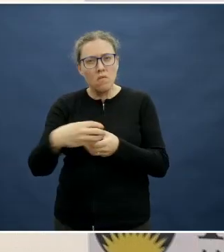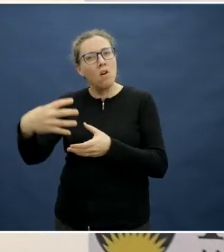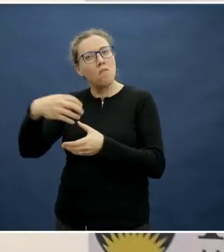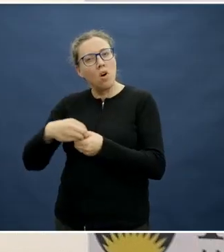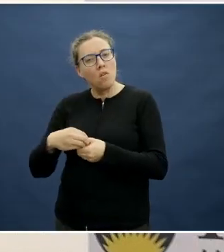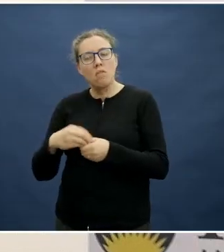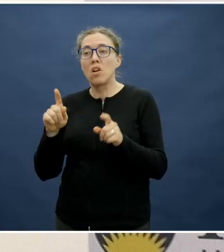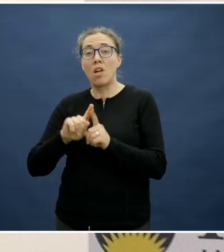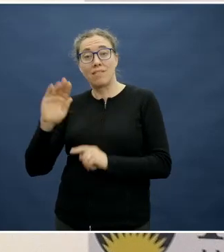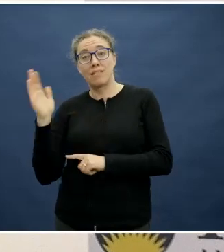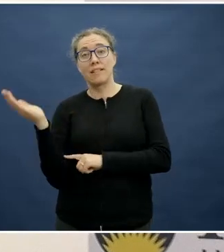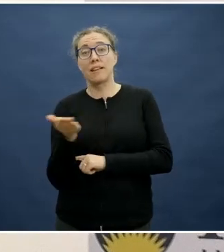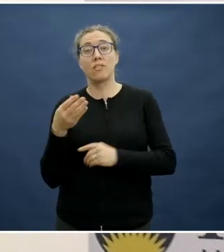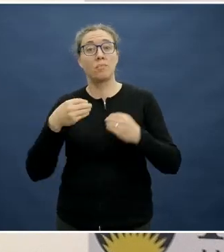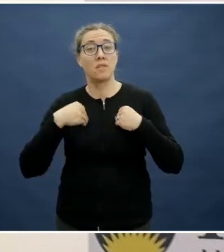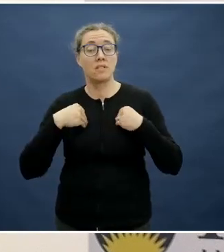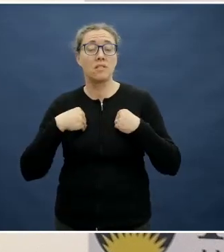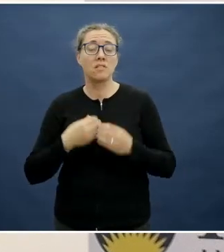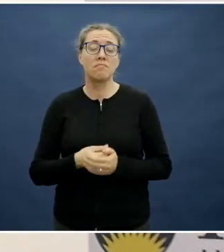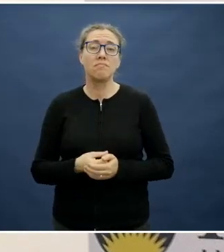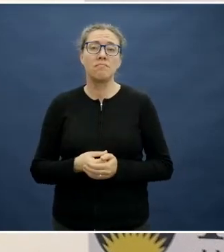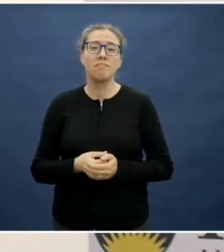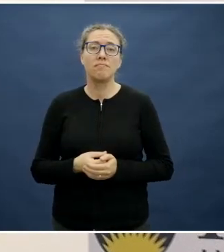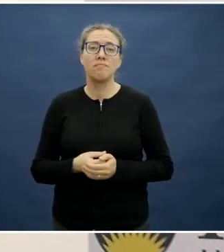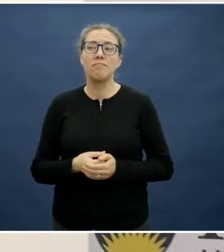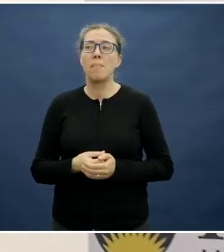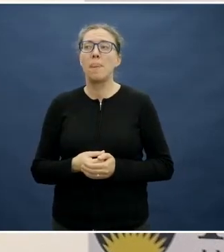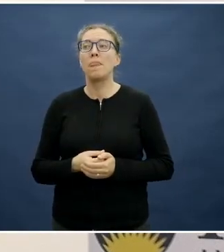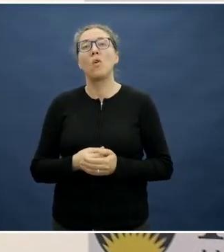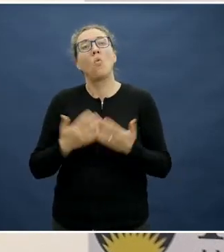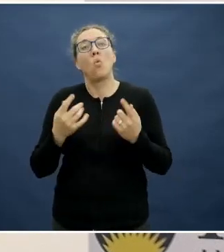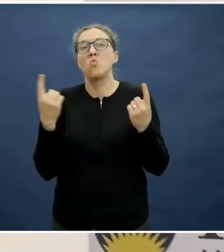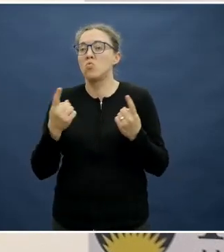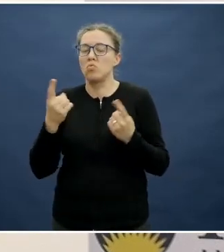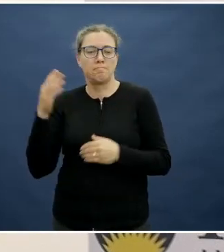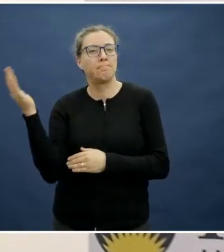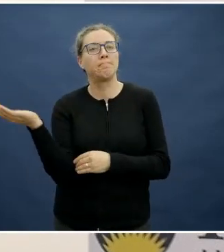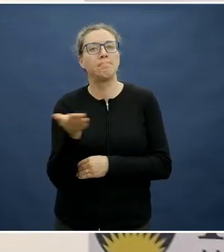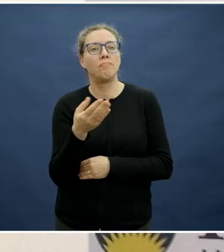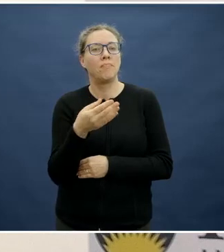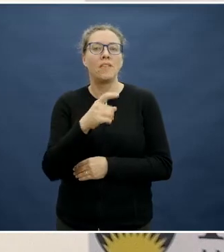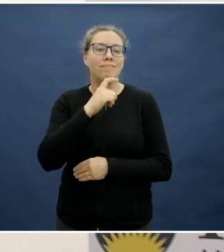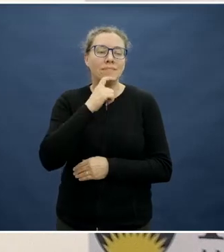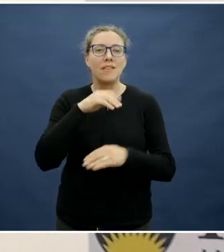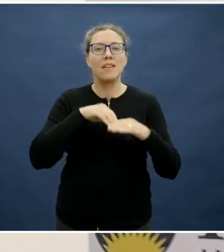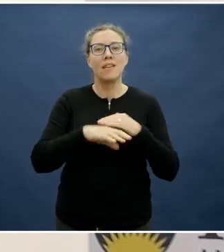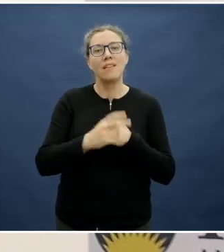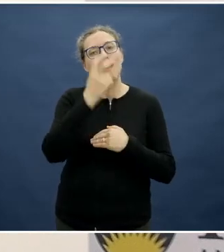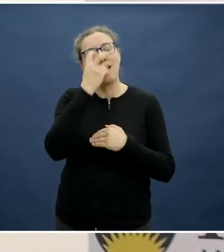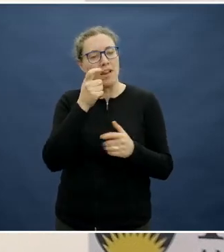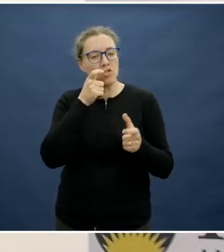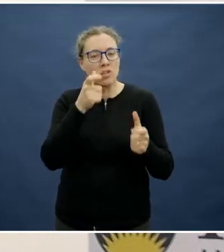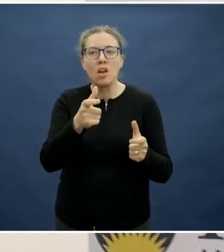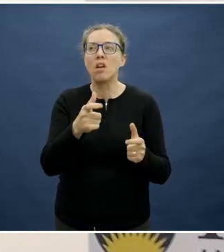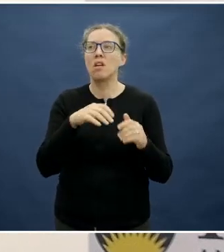for example, or we provide meals in aged care, in airline situations, in childcare.